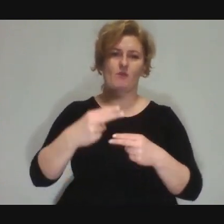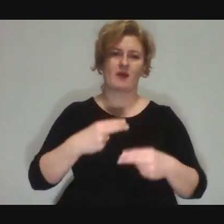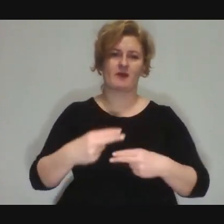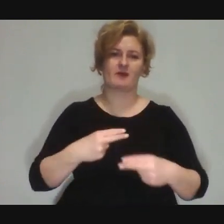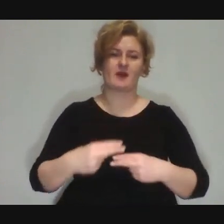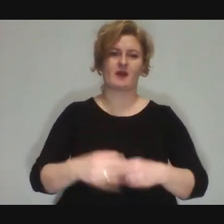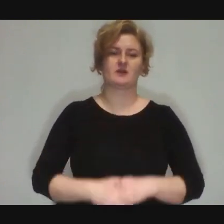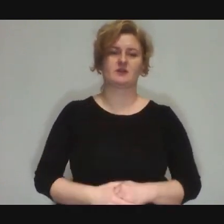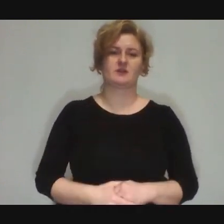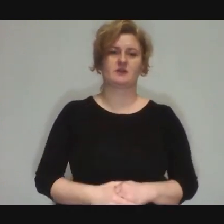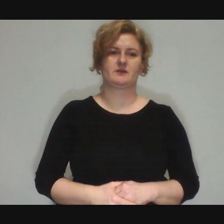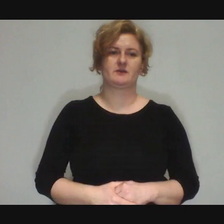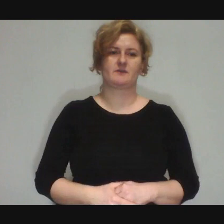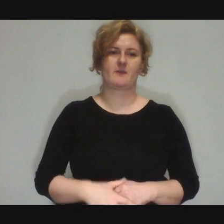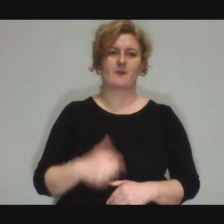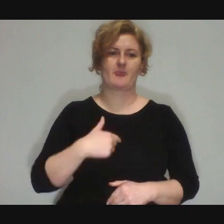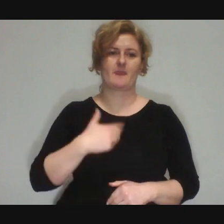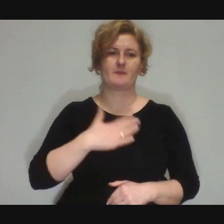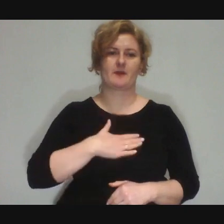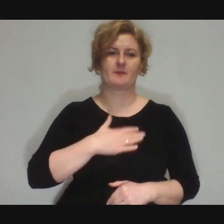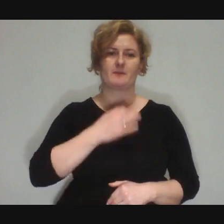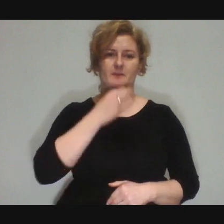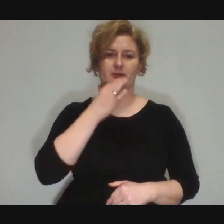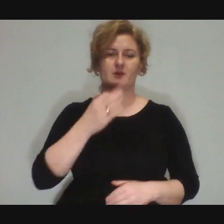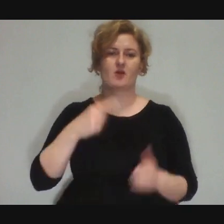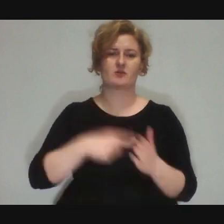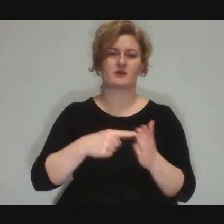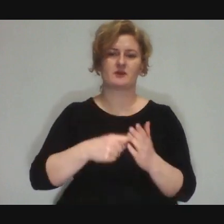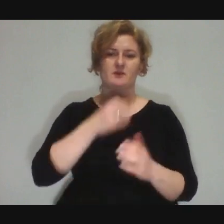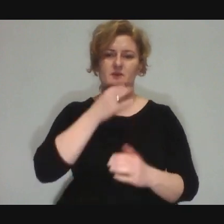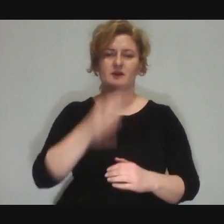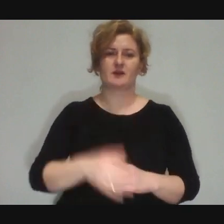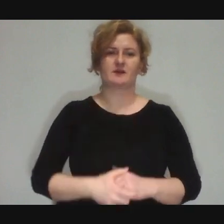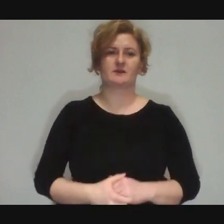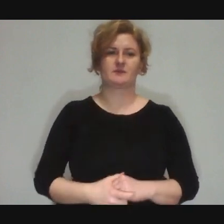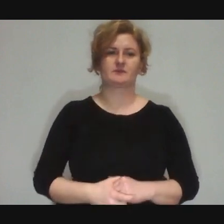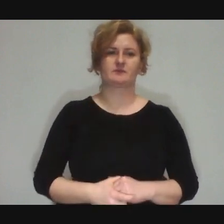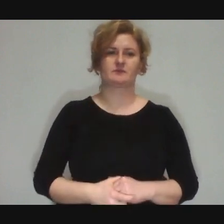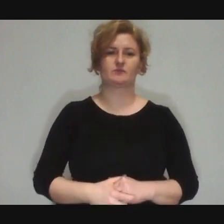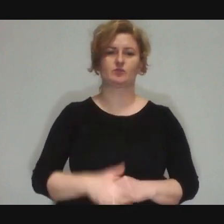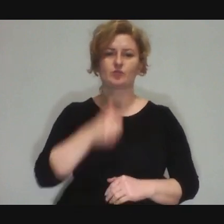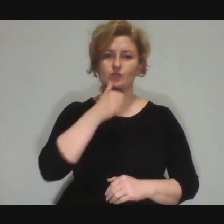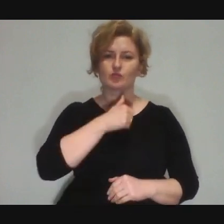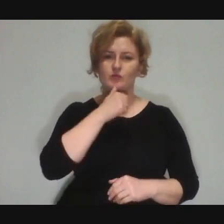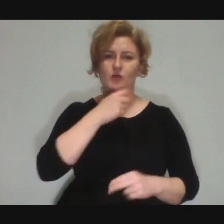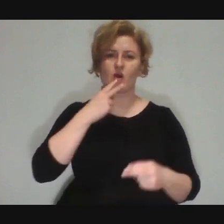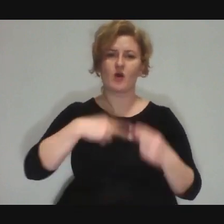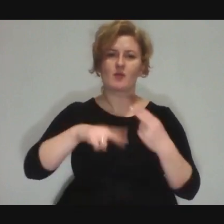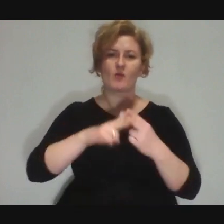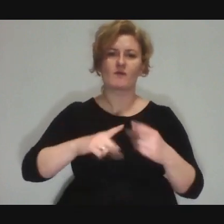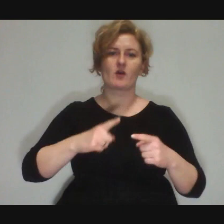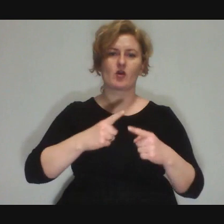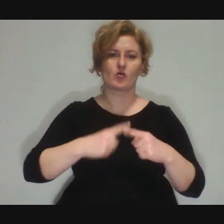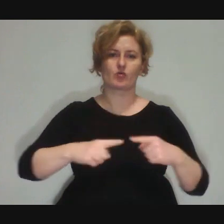and I have one last question for you Marek... try to answer it briefly.... Marek: OK!